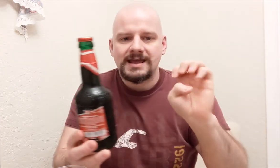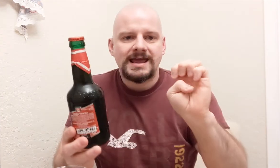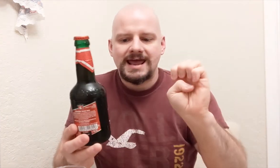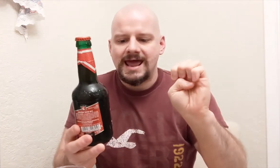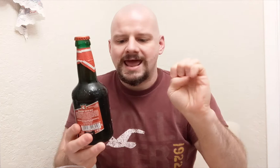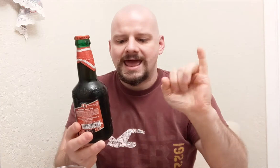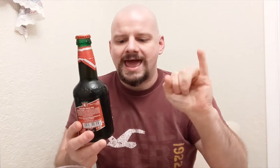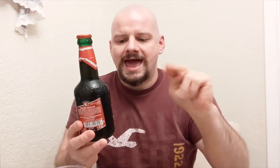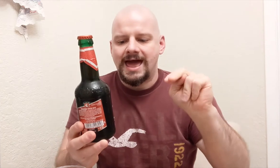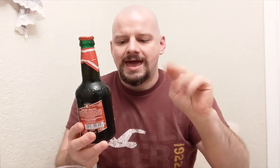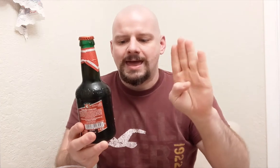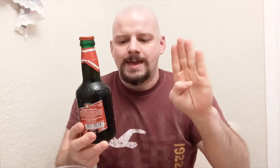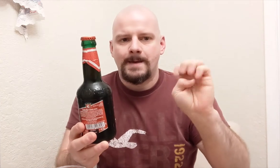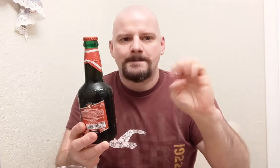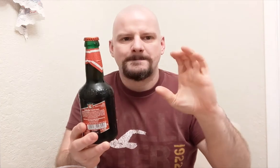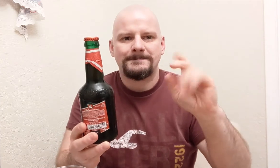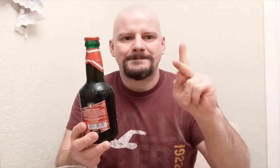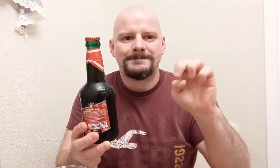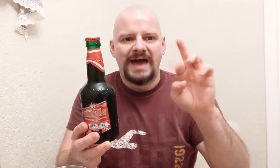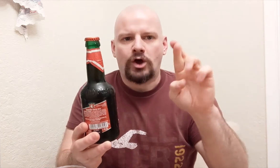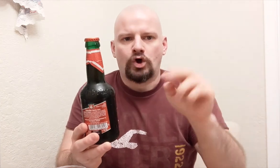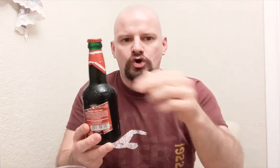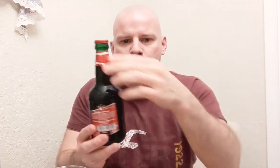Einbecker.